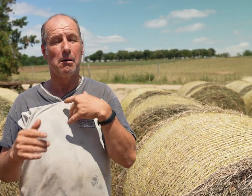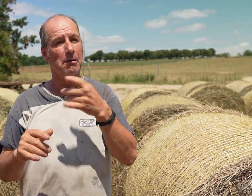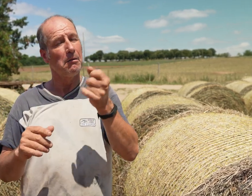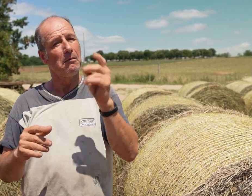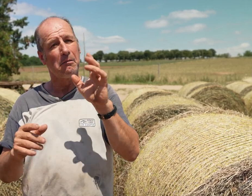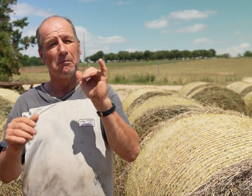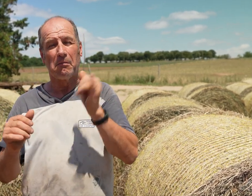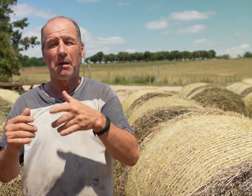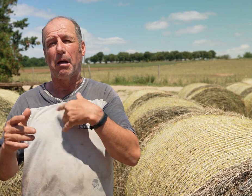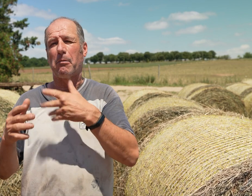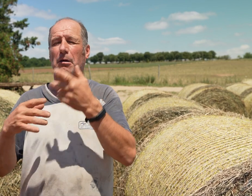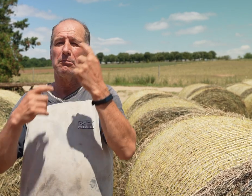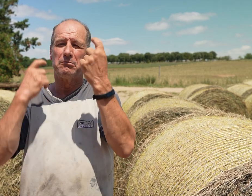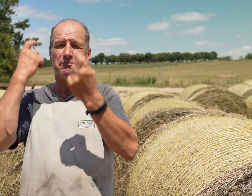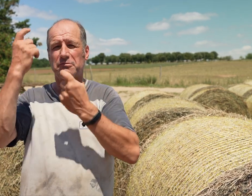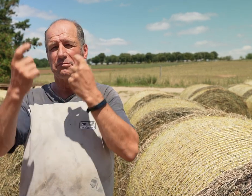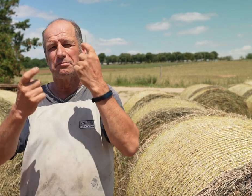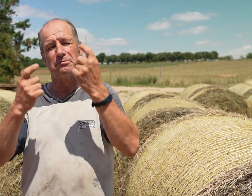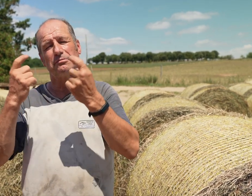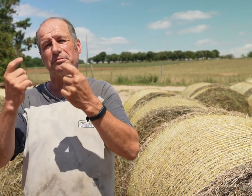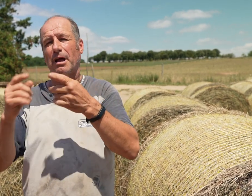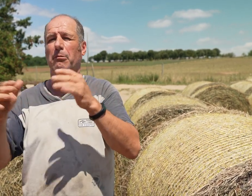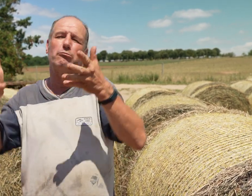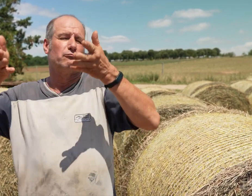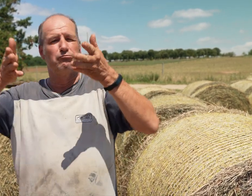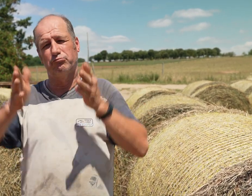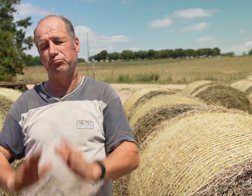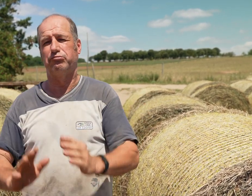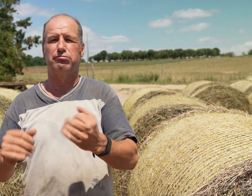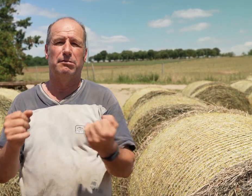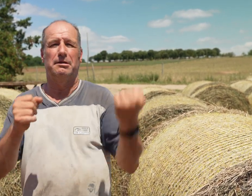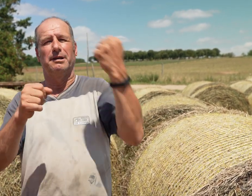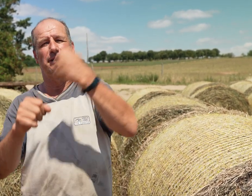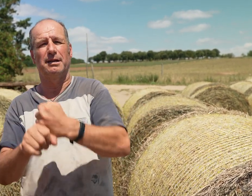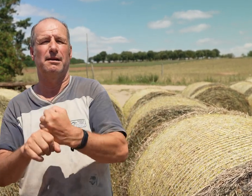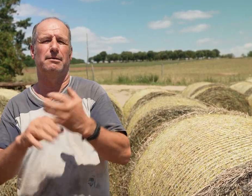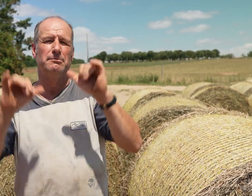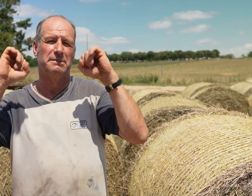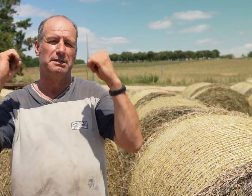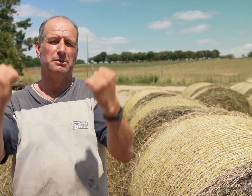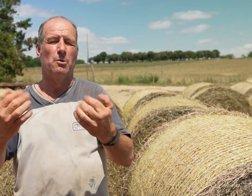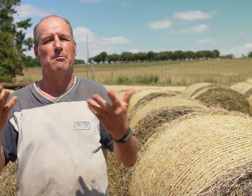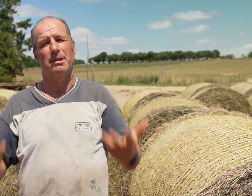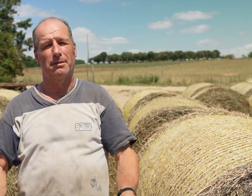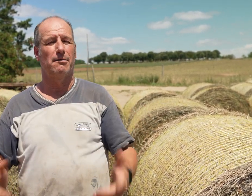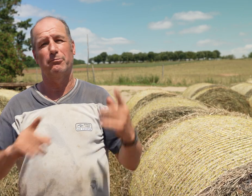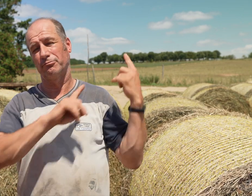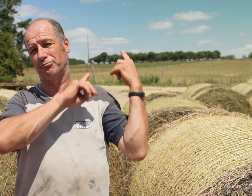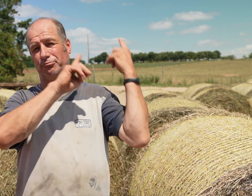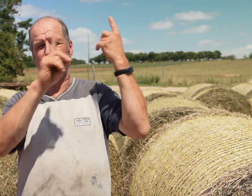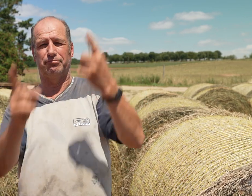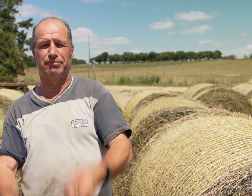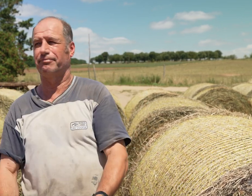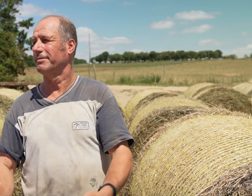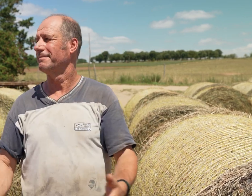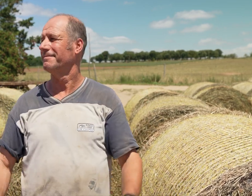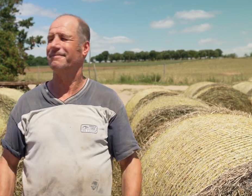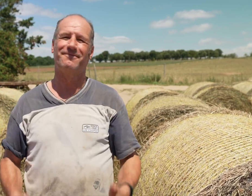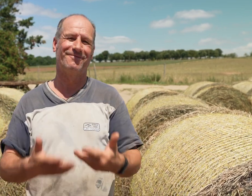I considered the opportunity, and then decided to do it! Now I’ve been here since.